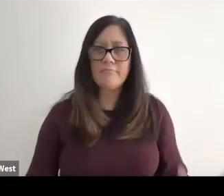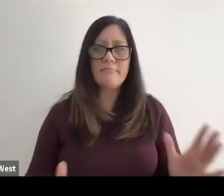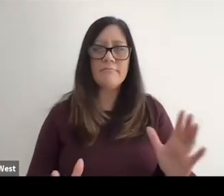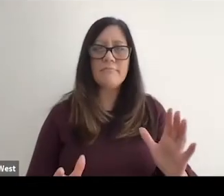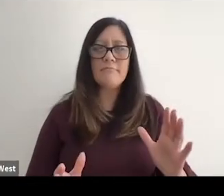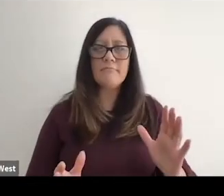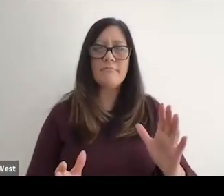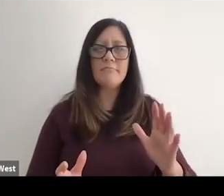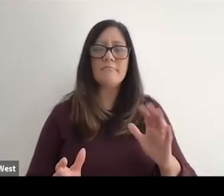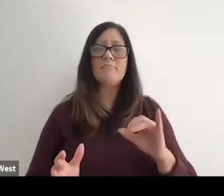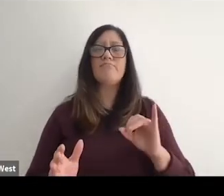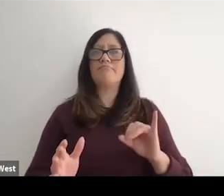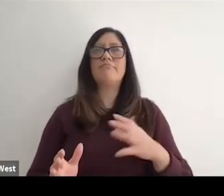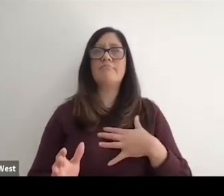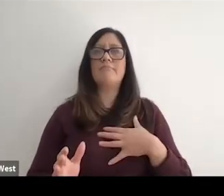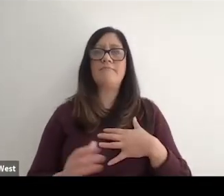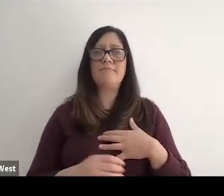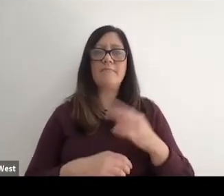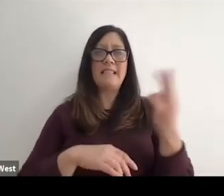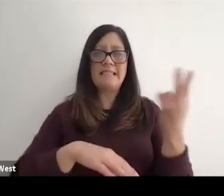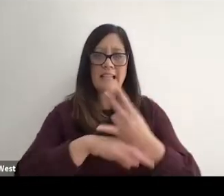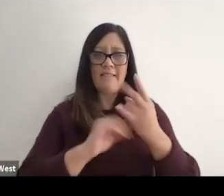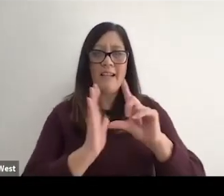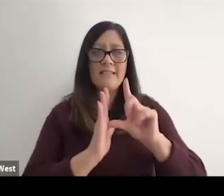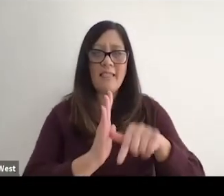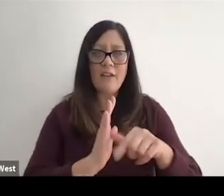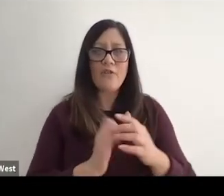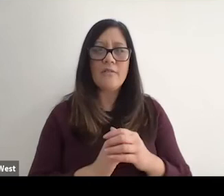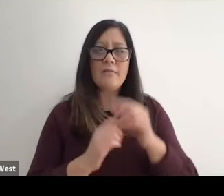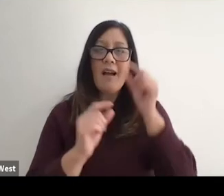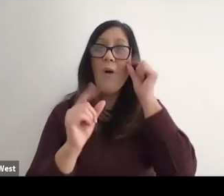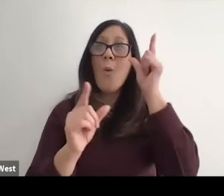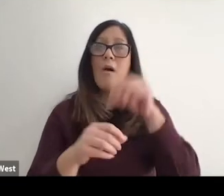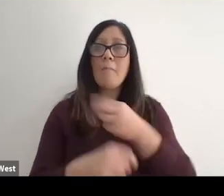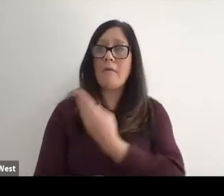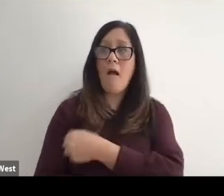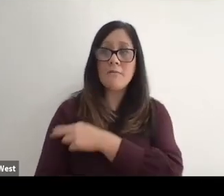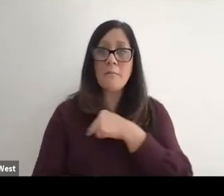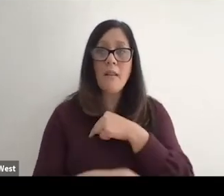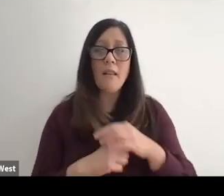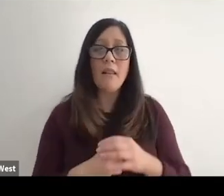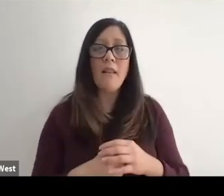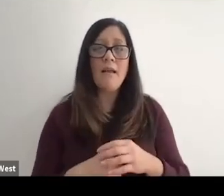Full stop. And seven days later woke up in a hospital and.